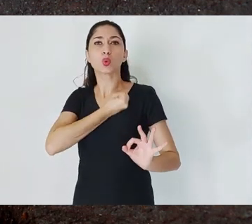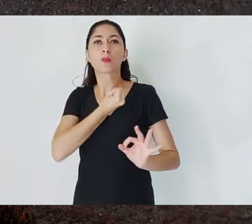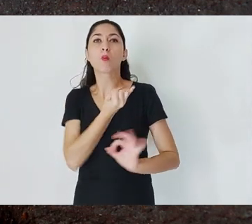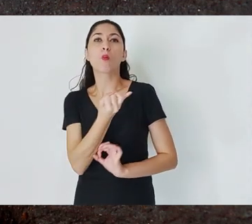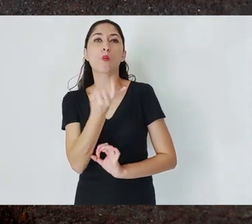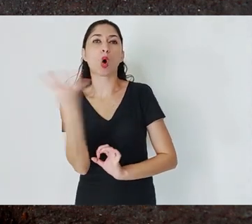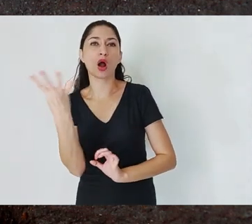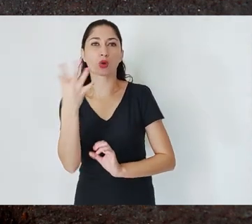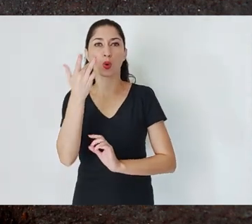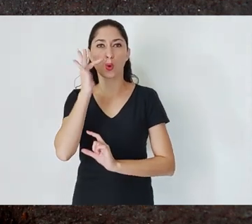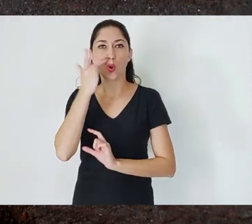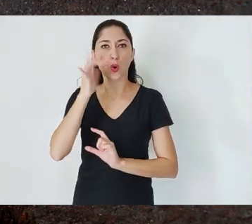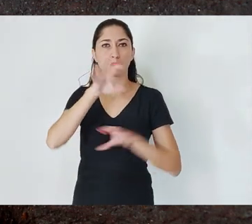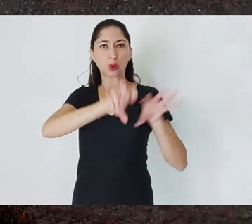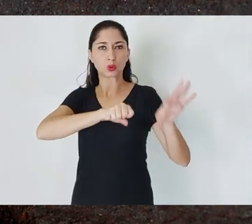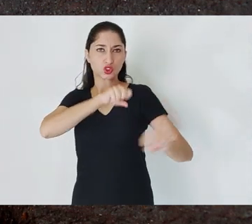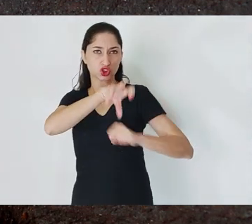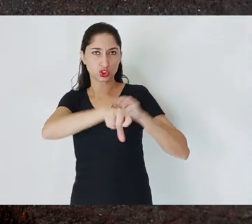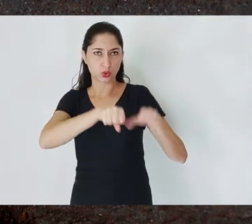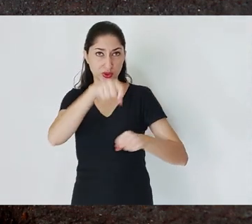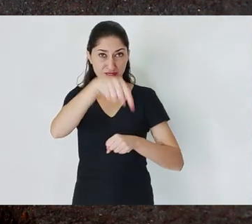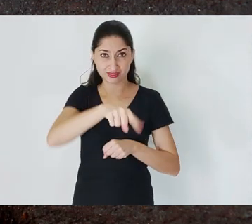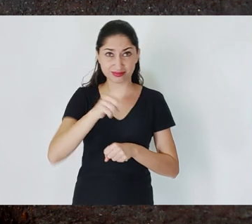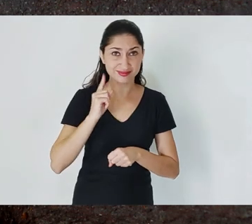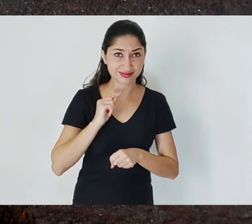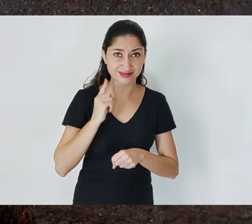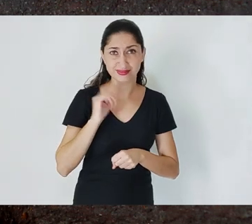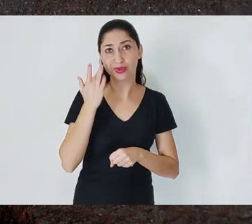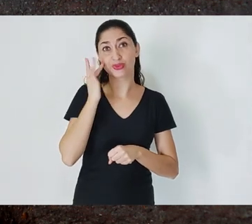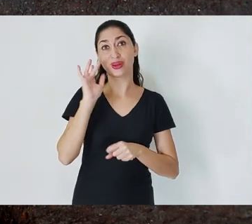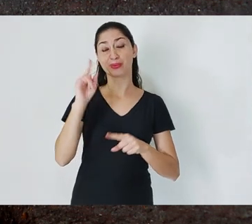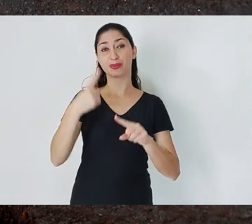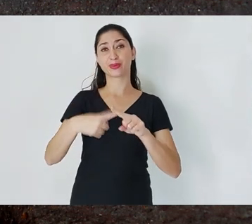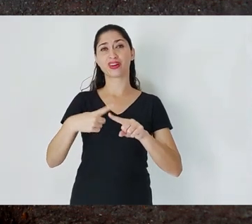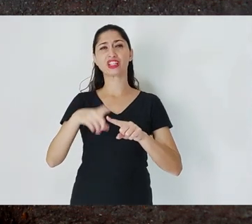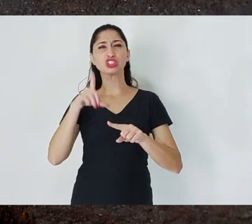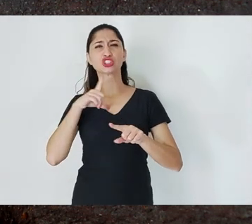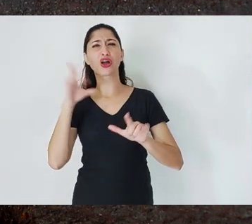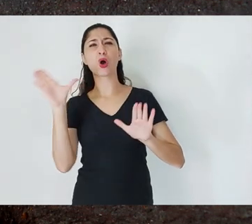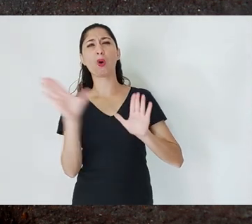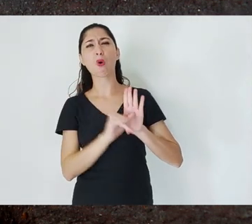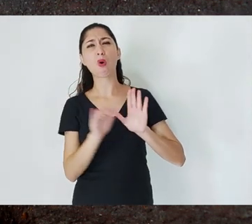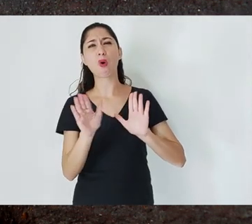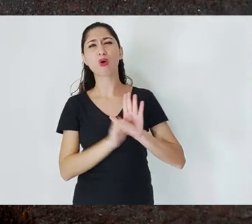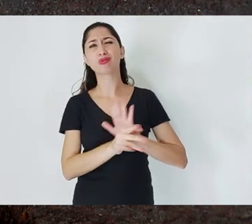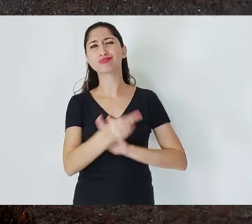because of several problems. There was no interest by anyone